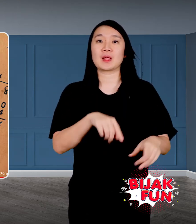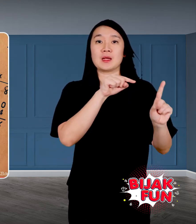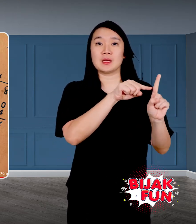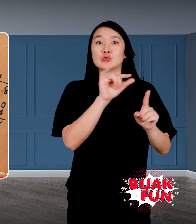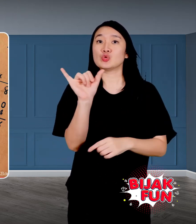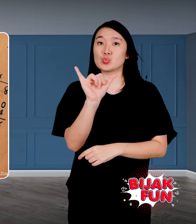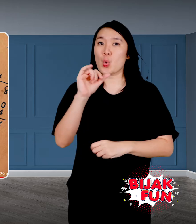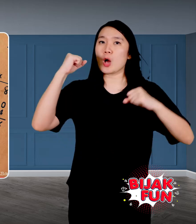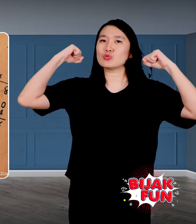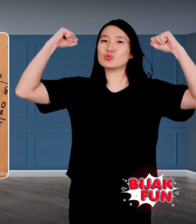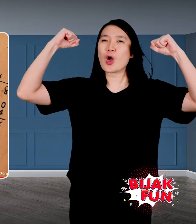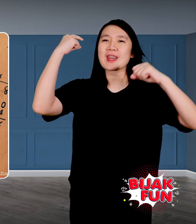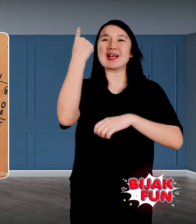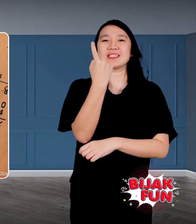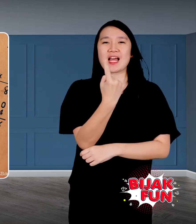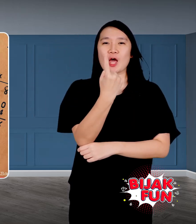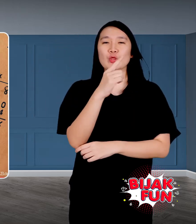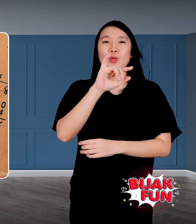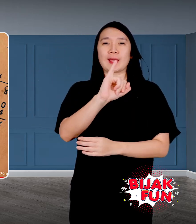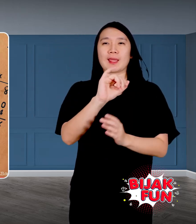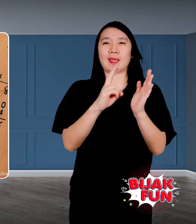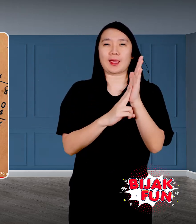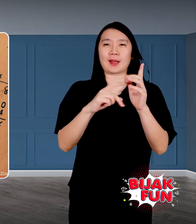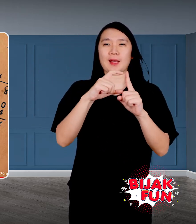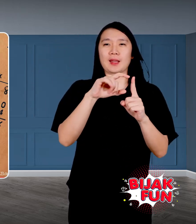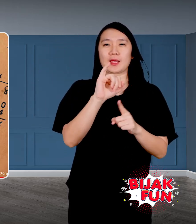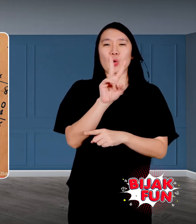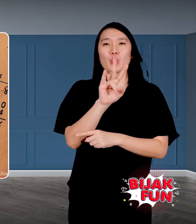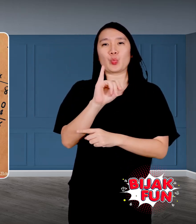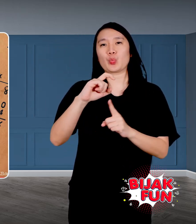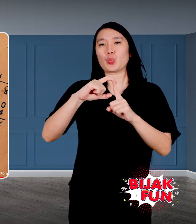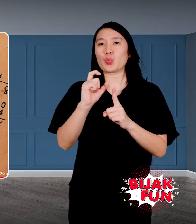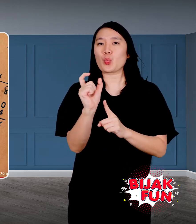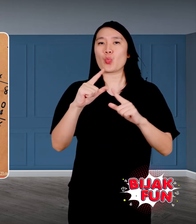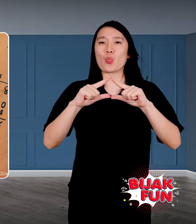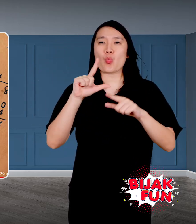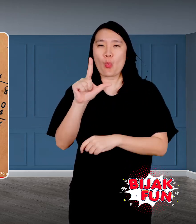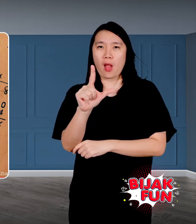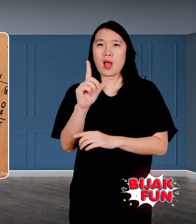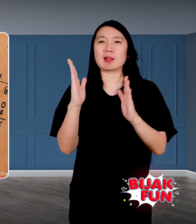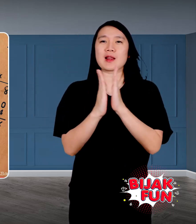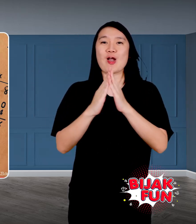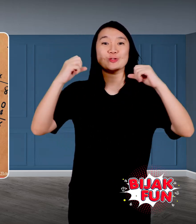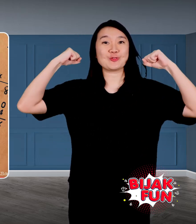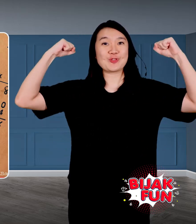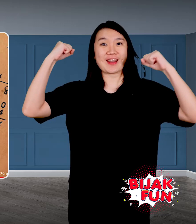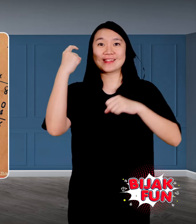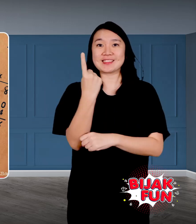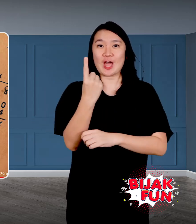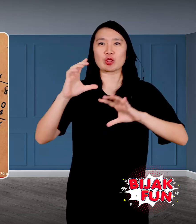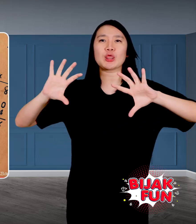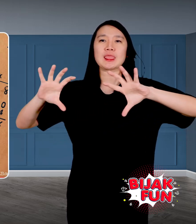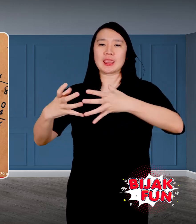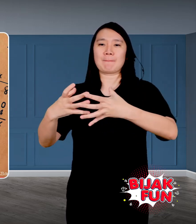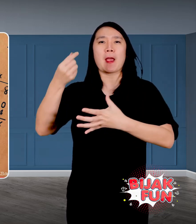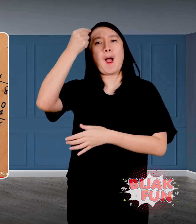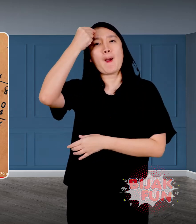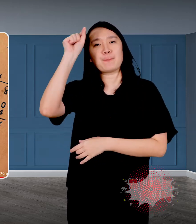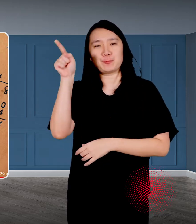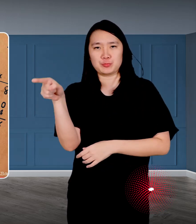He also won 1st individual and 1st place on the campus team.